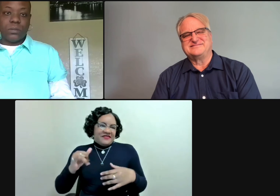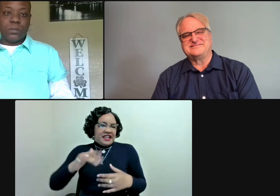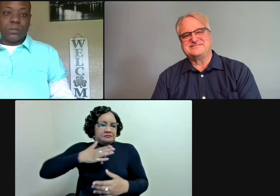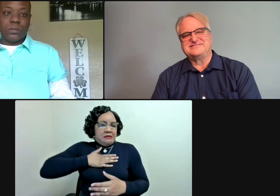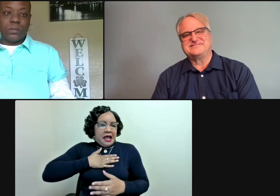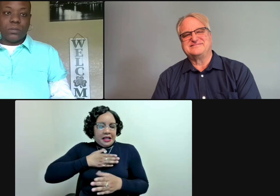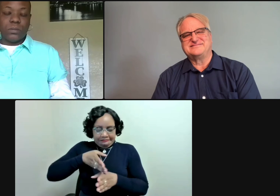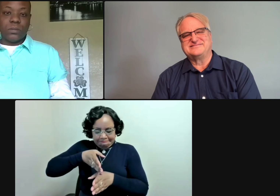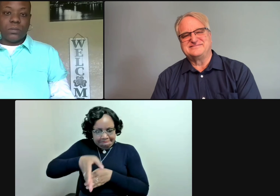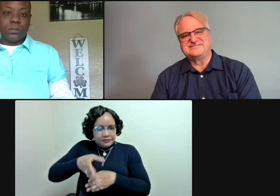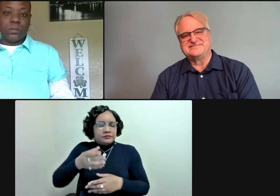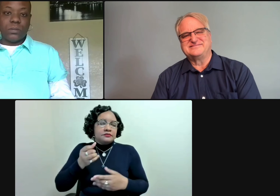And that's been my primary focus.